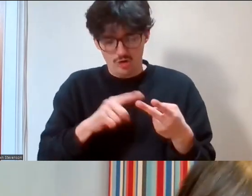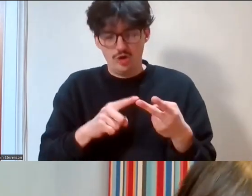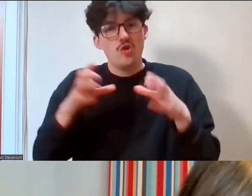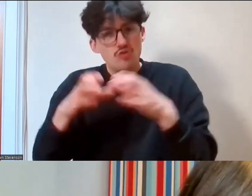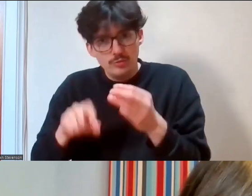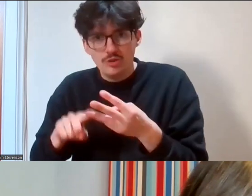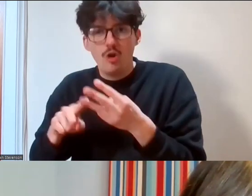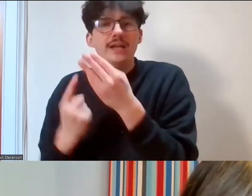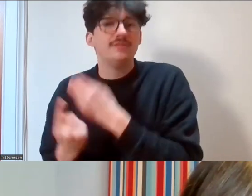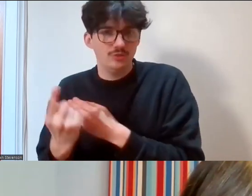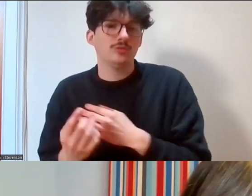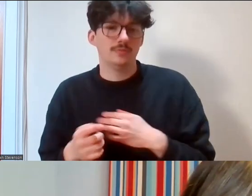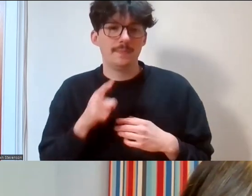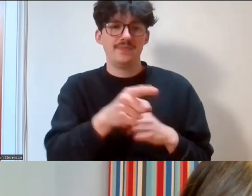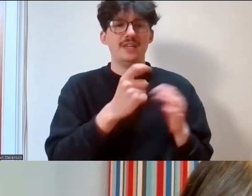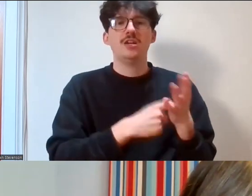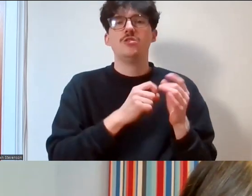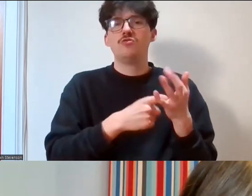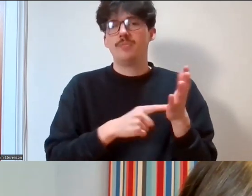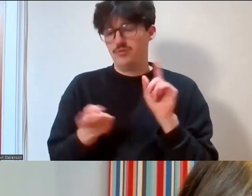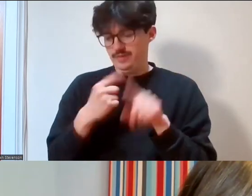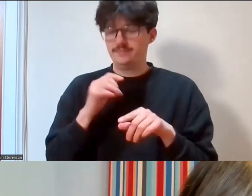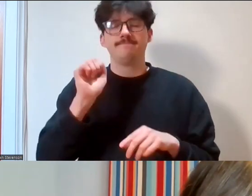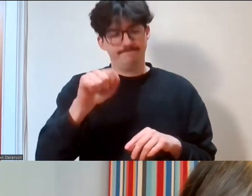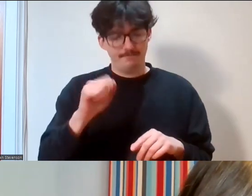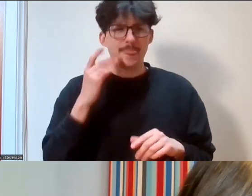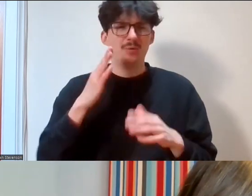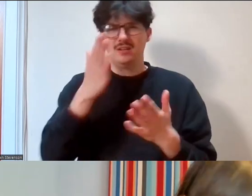well normally about halfway through the campaign we do look geographically to see, you know,